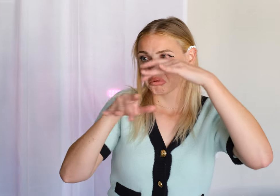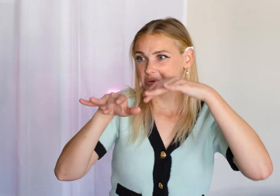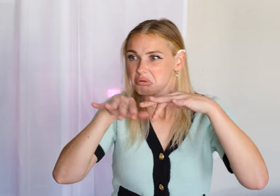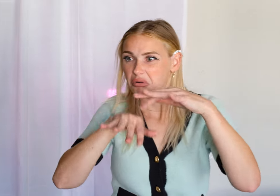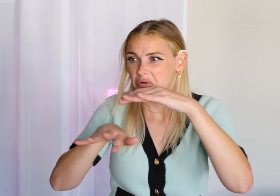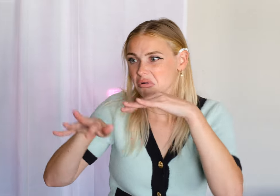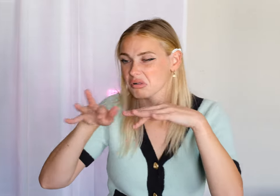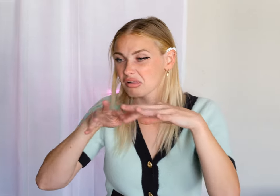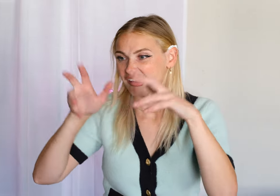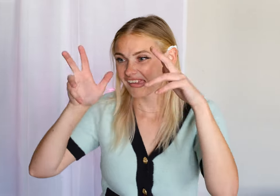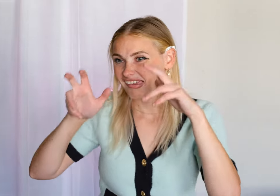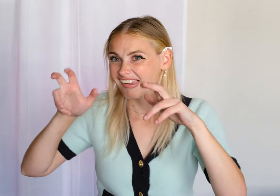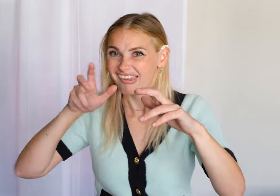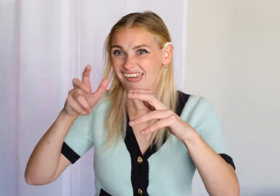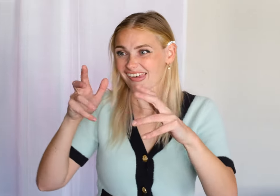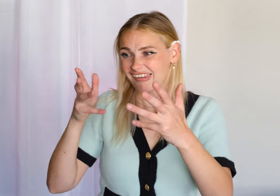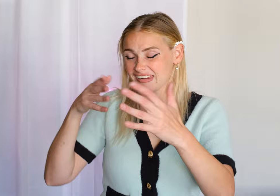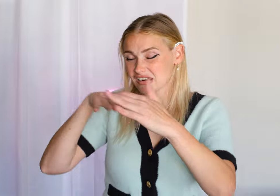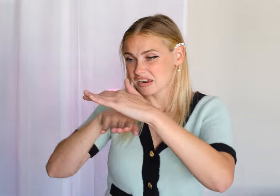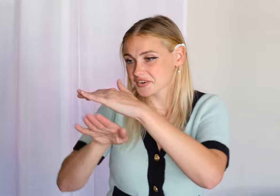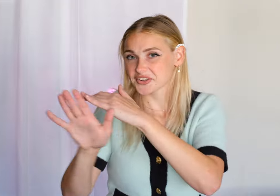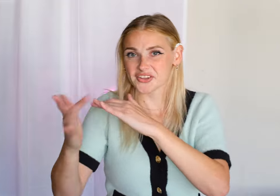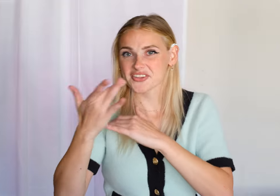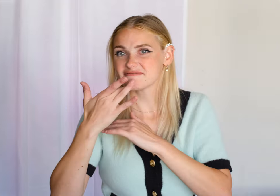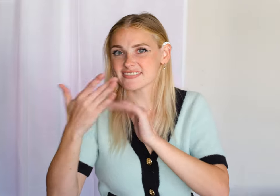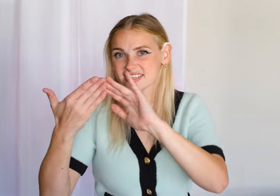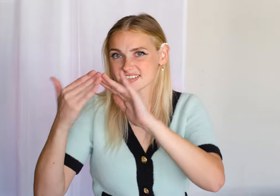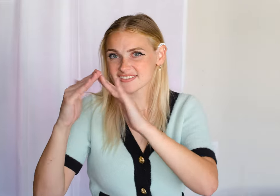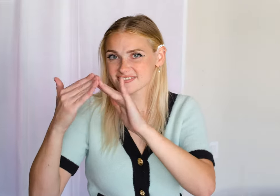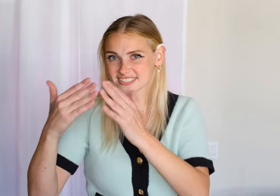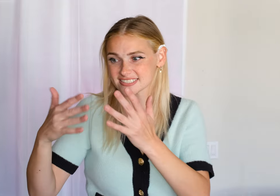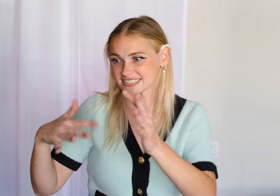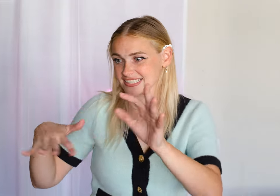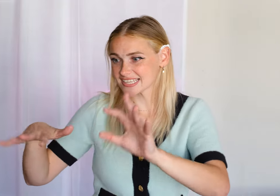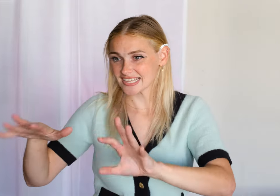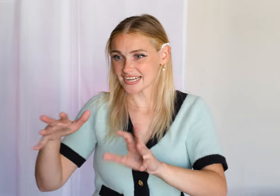🎶Too big to hang out, slowly lurching toward your favorite city 🎶